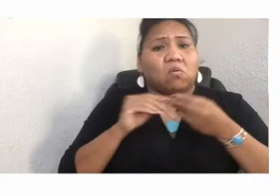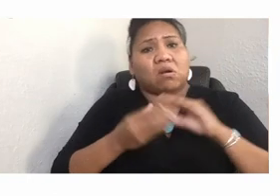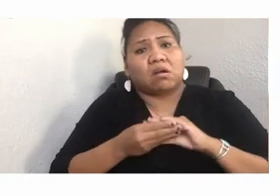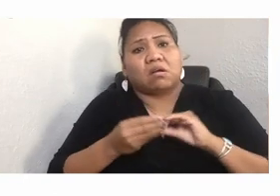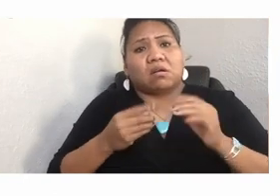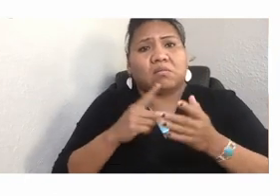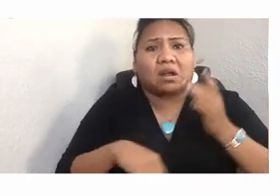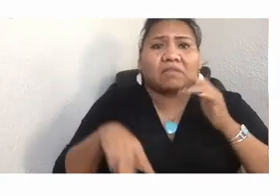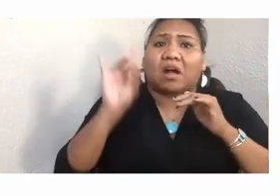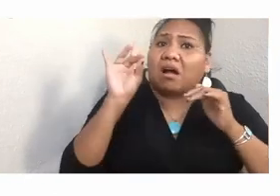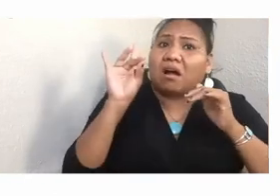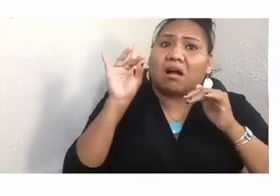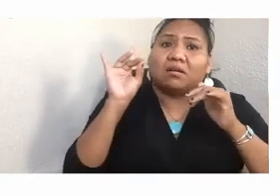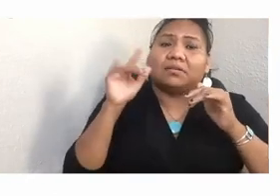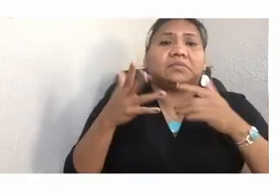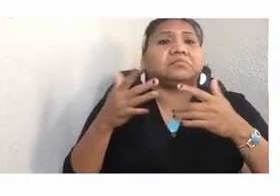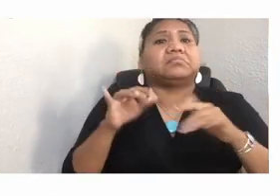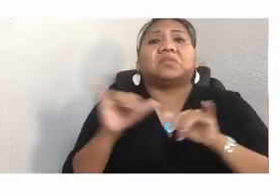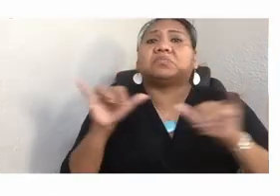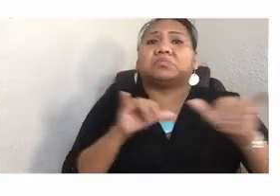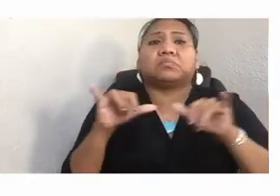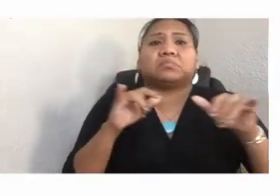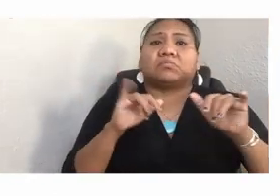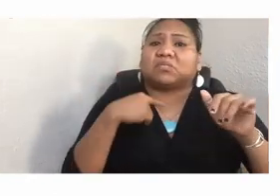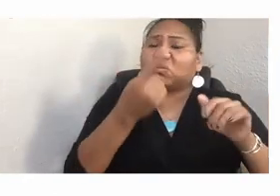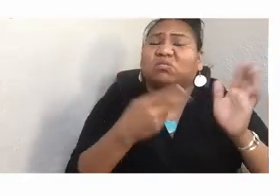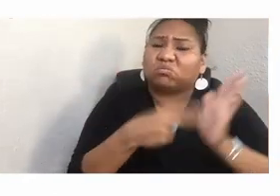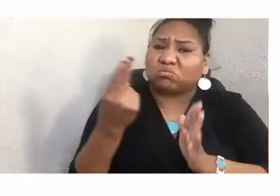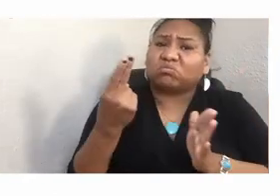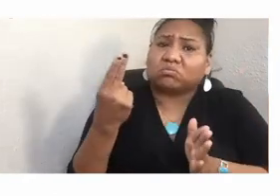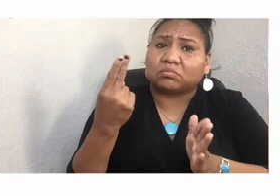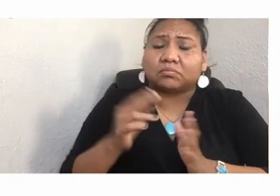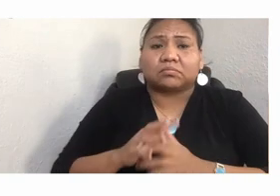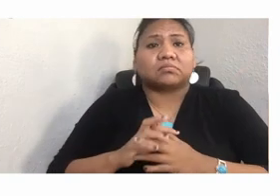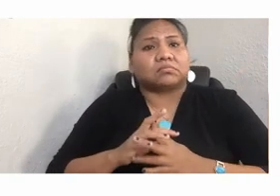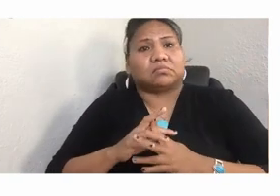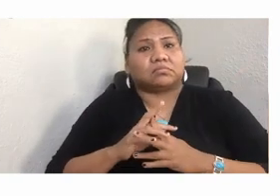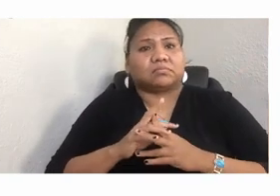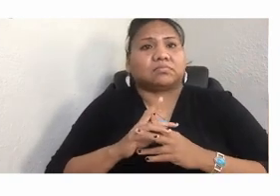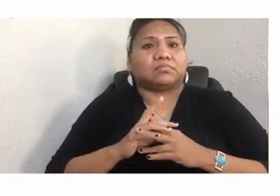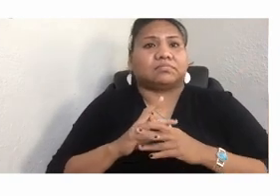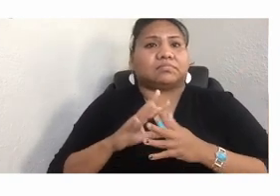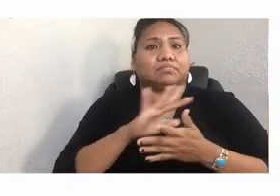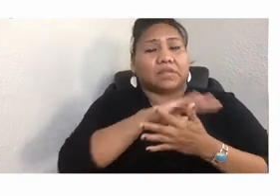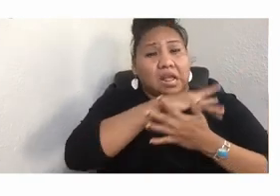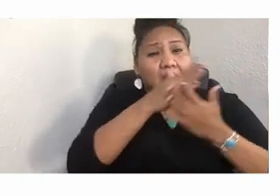But I also have to tell you the truth, that these experiences articulate our current socioeconomic situation.